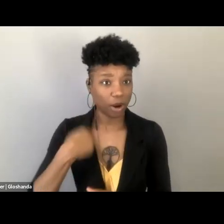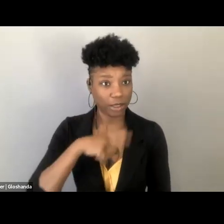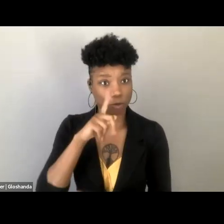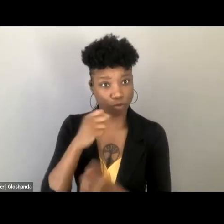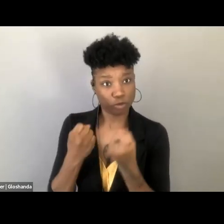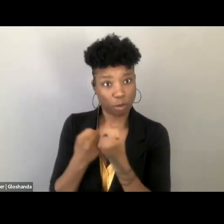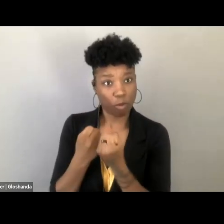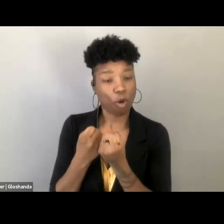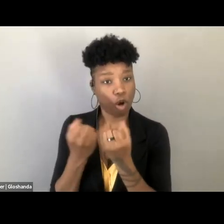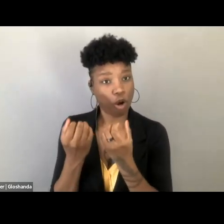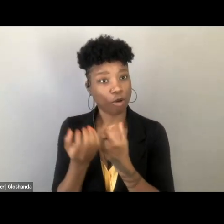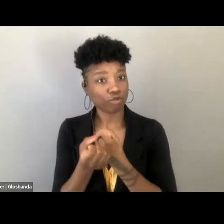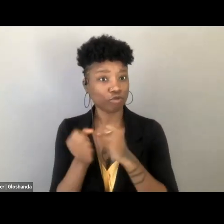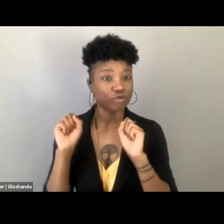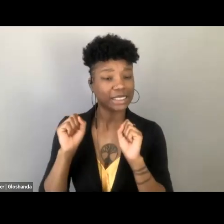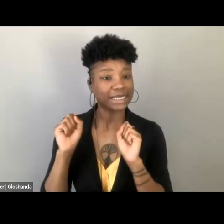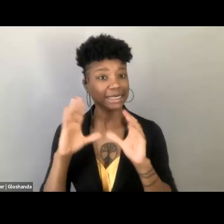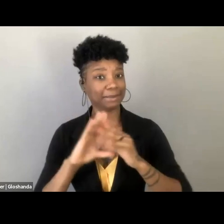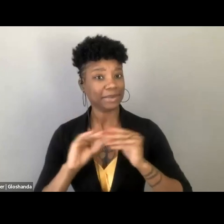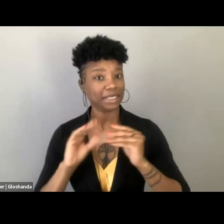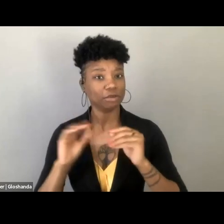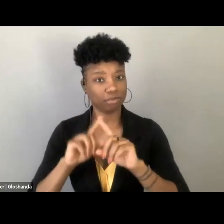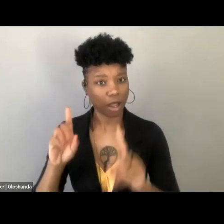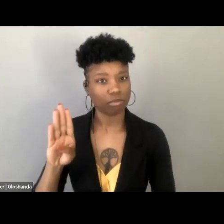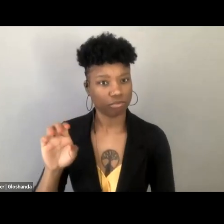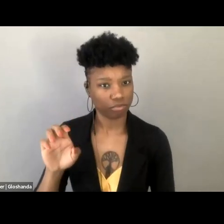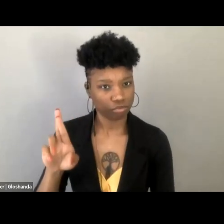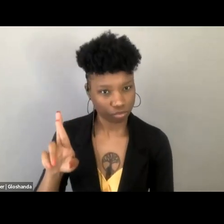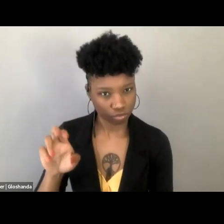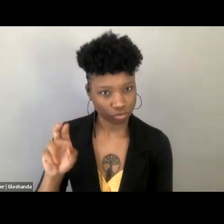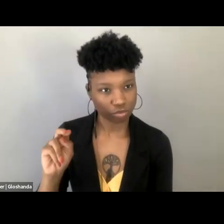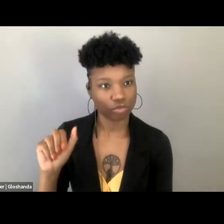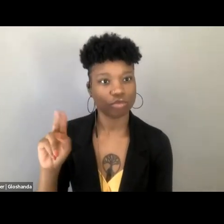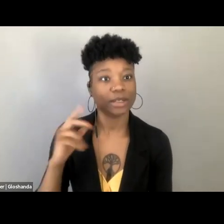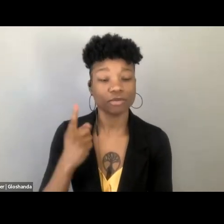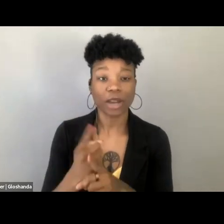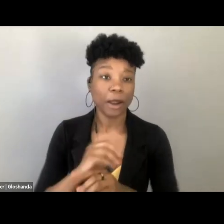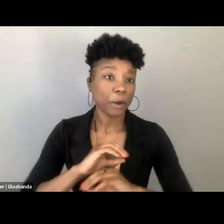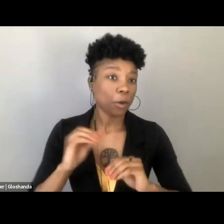but Brennan was absolutely correct that there is no American legal or political tradition